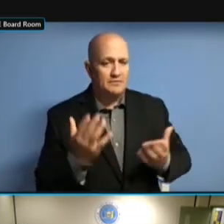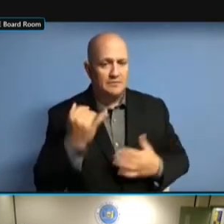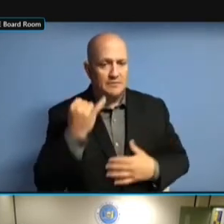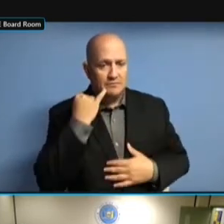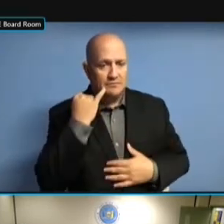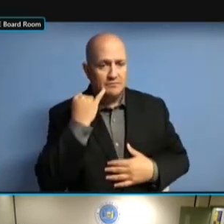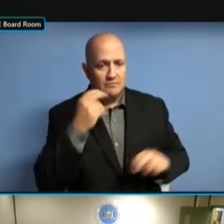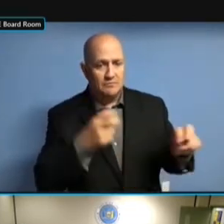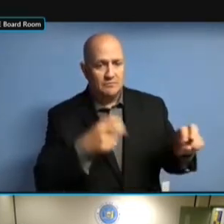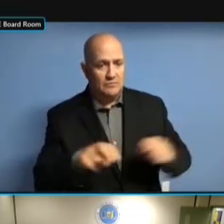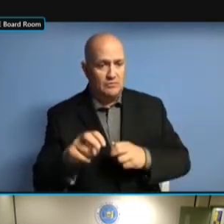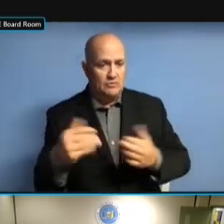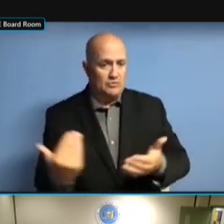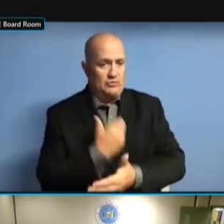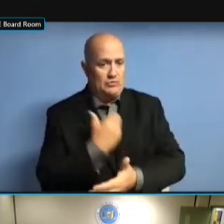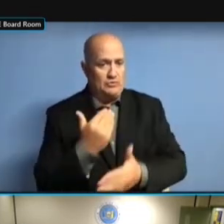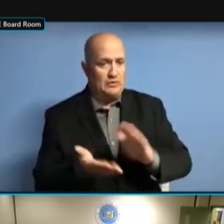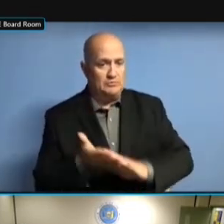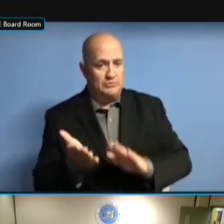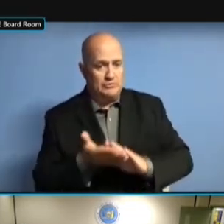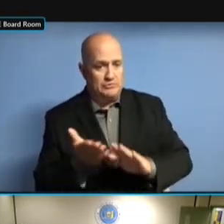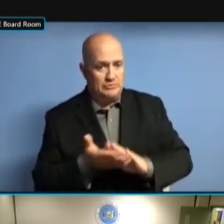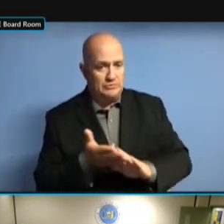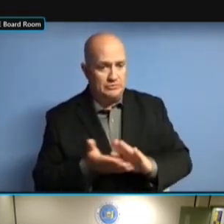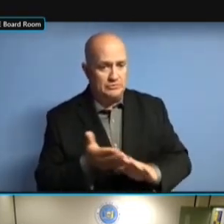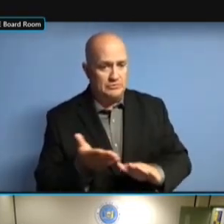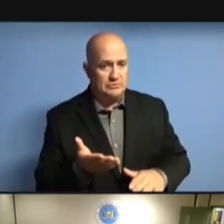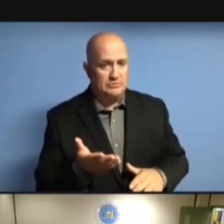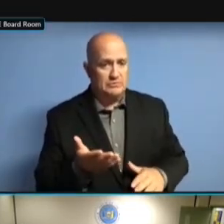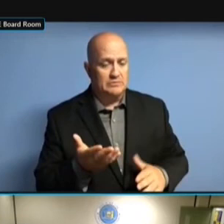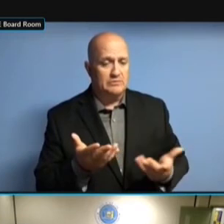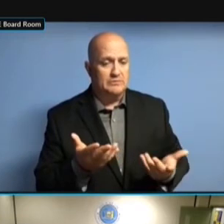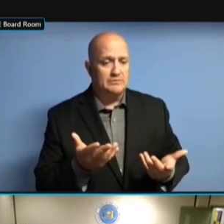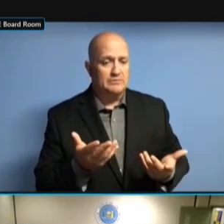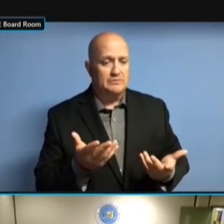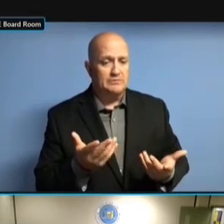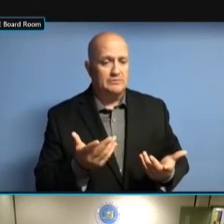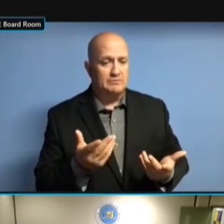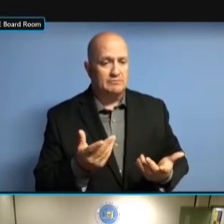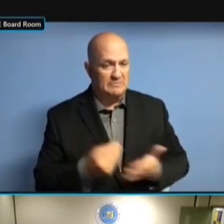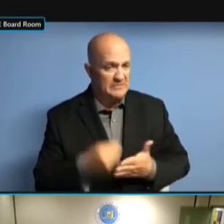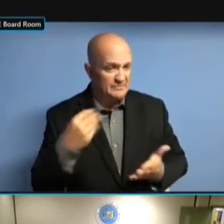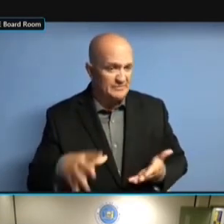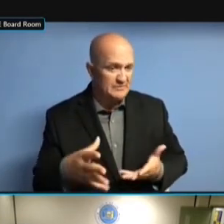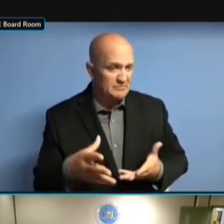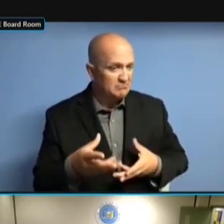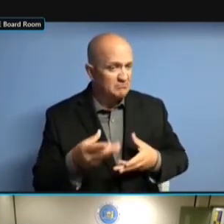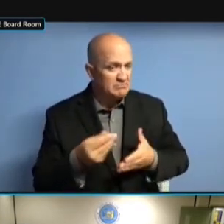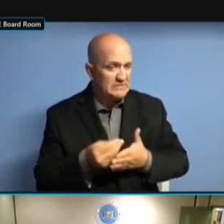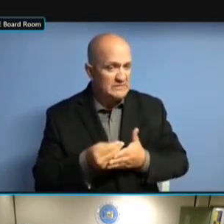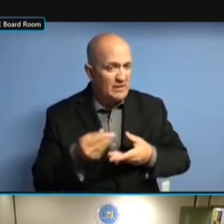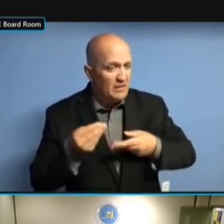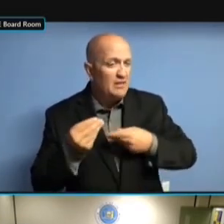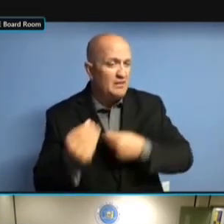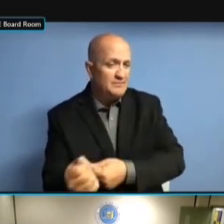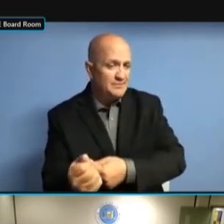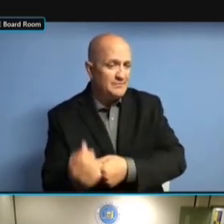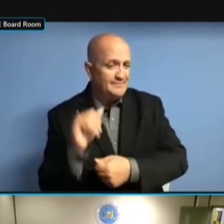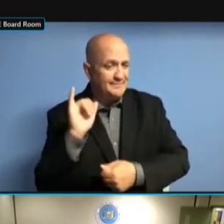OKAY. I APPRECIATE OKAY. I APPRECIATE IT. I APPRECIATE IT. I APPRECIATE IT. >> I APPRECIATE IT. >> SO I APPRECIATE IT. >> SO AT I APPRECIATE IT. >> SO AT LEAST I APPRECIATE IT. >> SO AT LEAST TO I APPRECIATE IT. >> SO AT LEAST TO THE I APPRECIATE IT. >> SO AT LEAST TO THE EXTENT SO AT LEAST TO THE EXTENT SO AT LEAST TO THE EXTENT THAT SO AT LEAST TO THE EXTENT THAT THE SO AT LEAST TO THE EXTENT THAT THE PUBLIC SO AT LEAST TO THE EXTENT THAT THE PUBLIC IS SO AT LEAST TO THE EXTENT THAT THE PUBLIC IS CONCERNED, THAT THE PUBLIC IS CONCERNED,